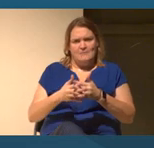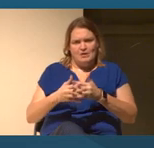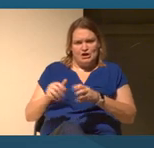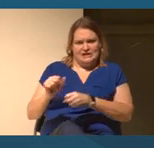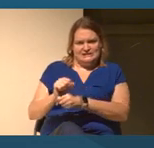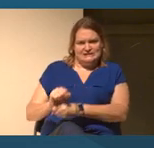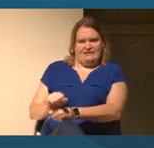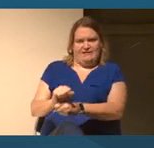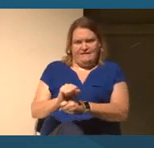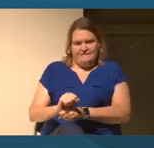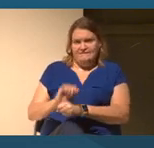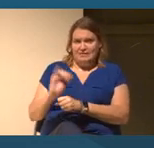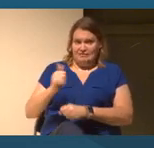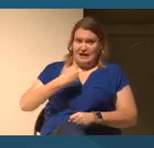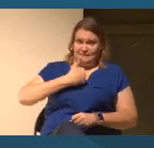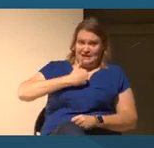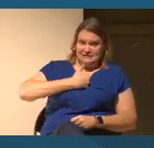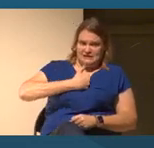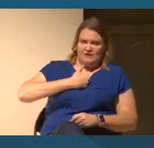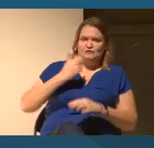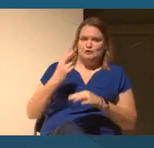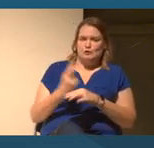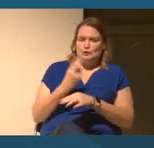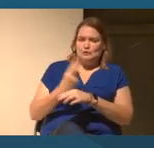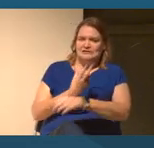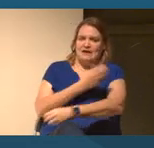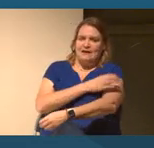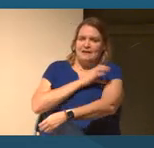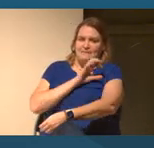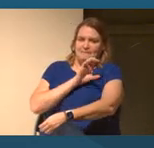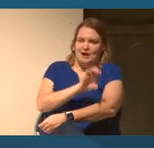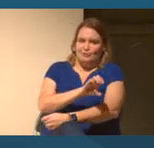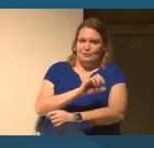to use their lineage as empowerment and not shame?